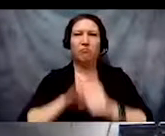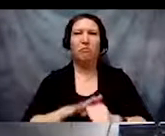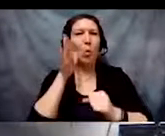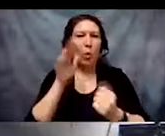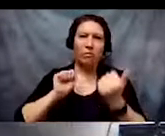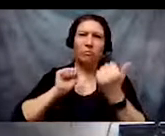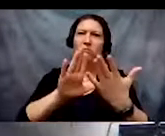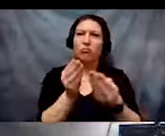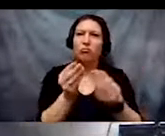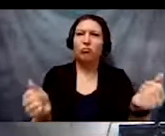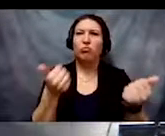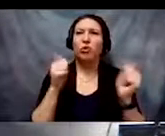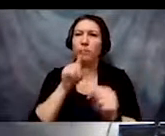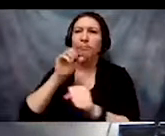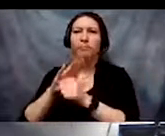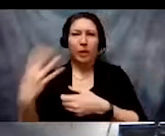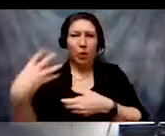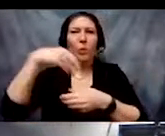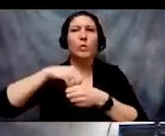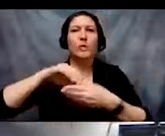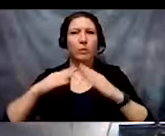ensure inclusive communities.